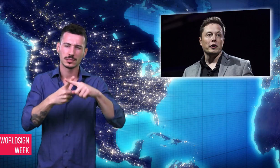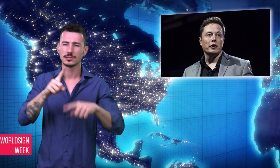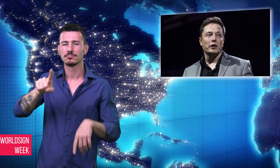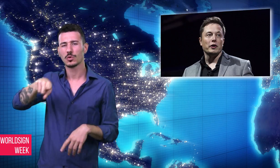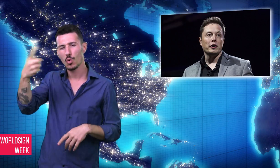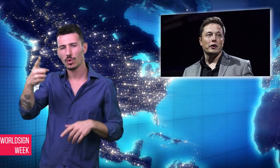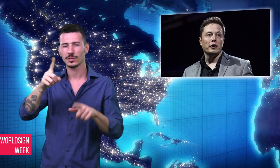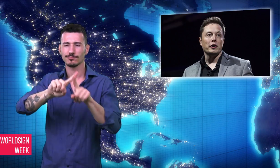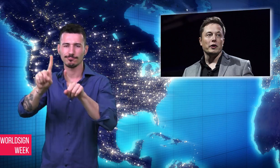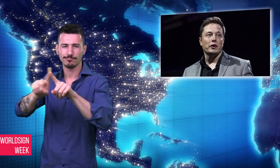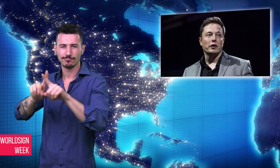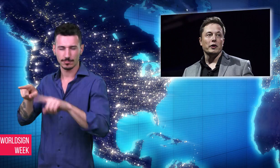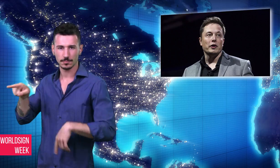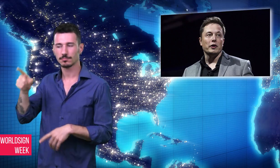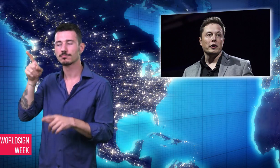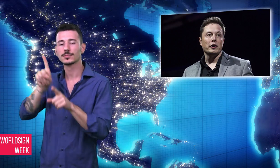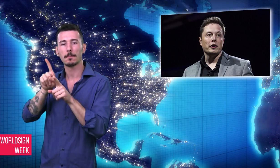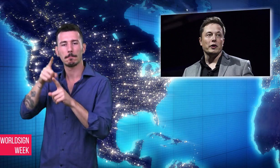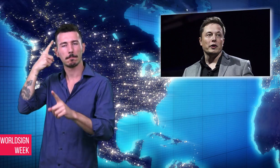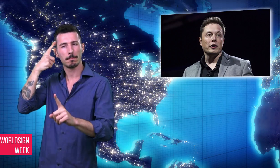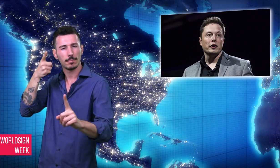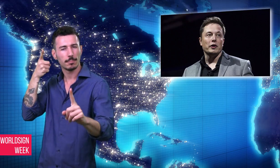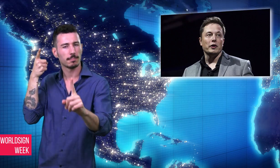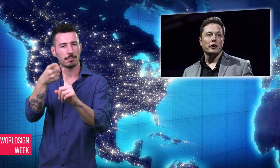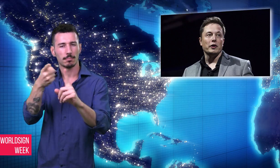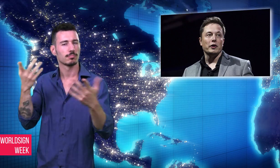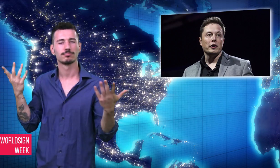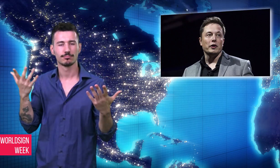centers around his vision to change the